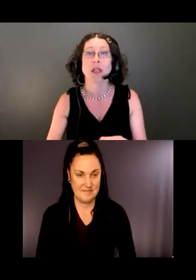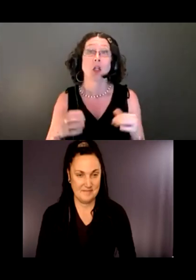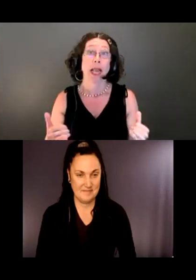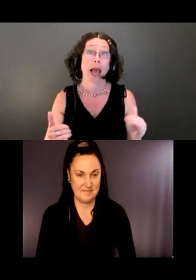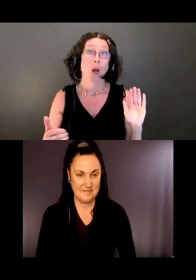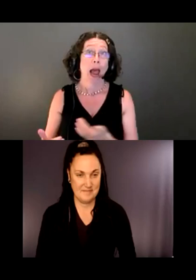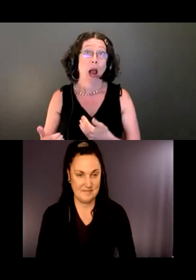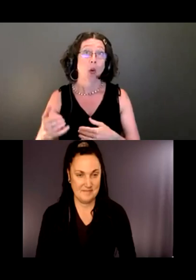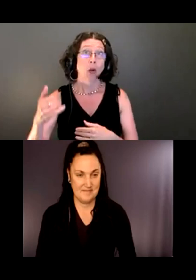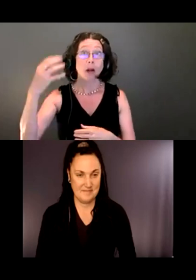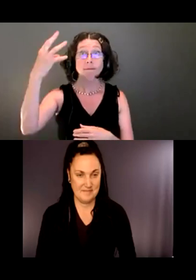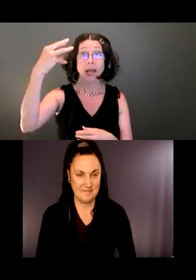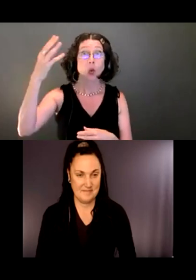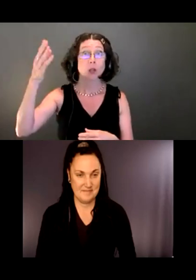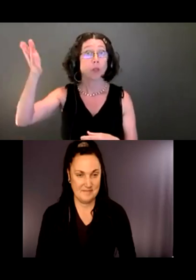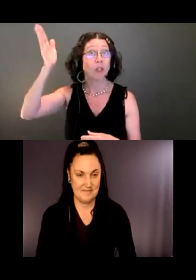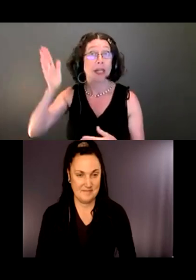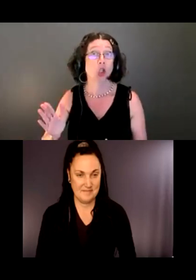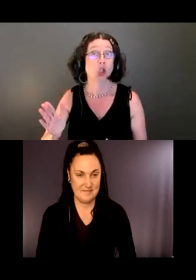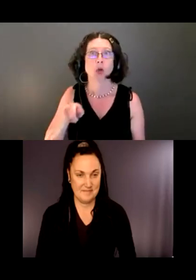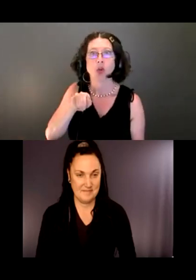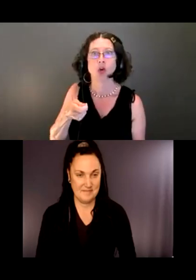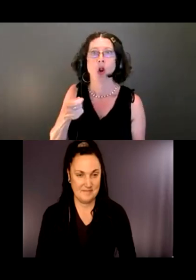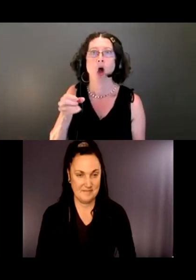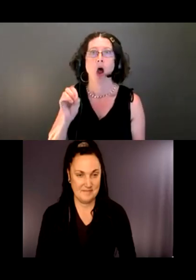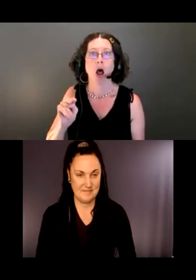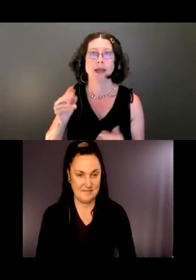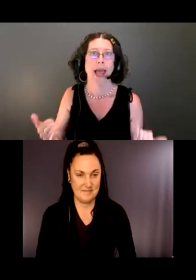so you can see who we are.